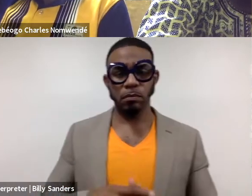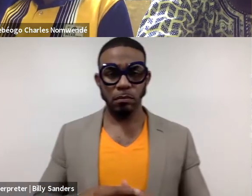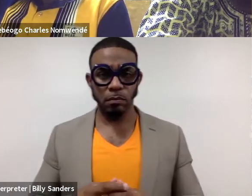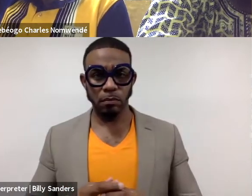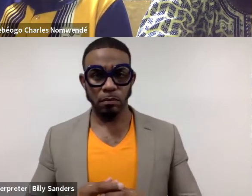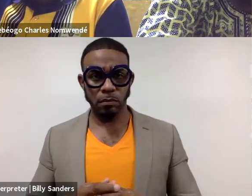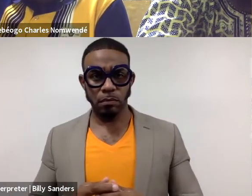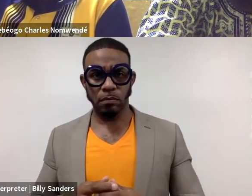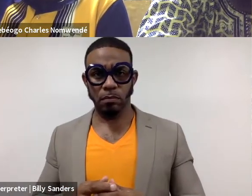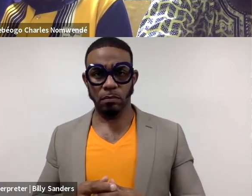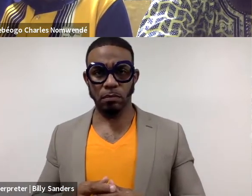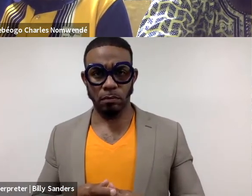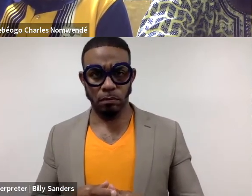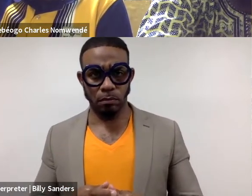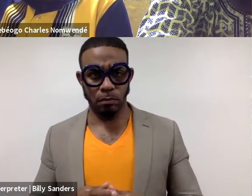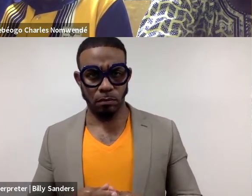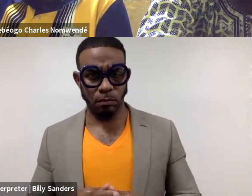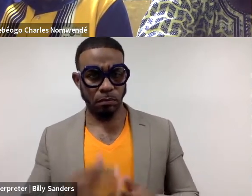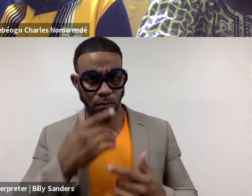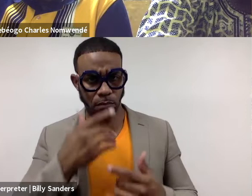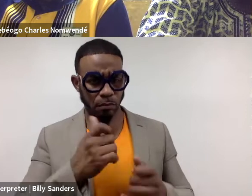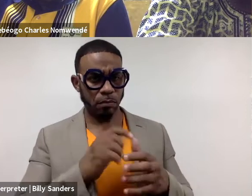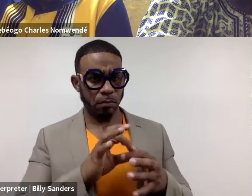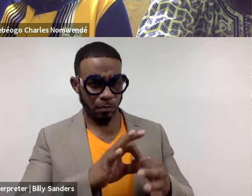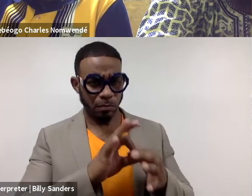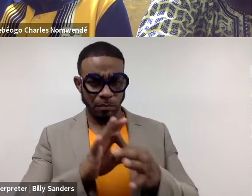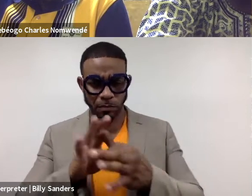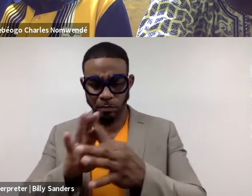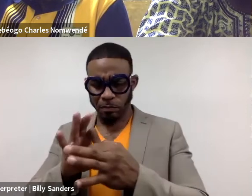Interesting. Relationality, it's very central to,